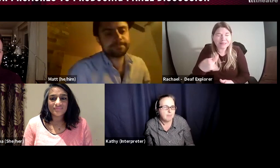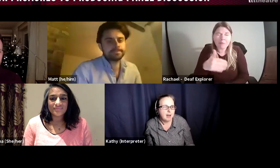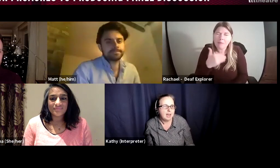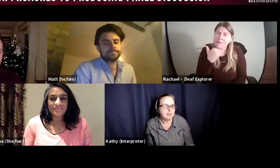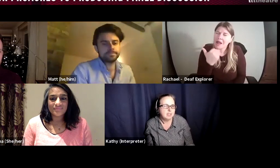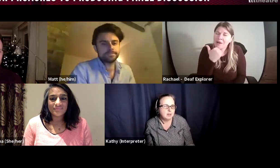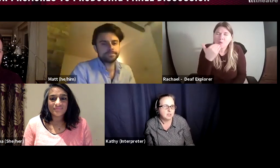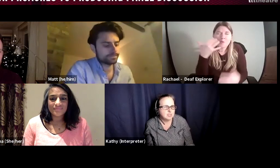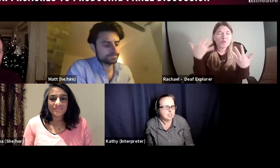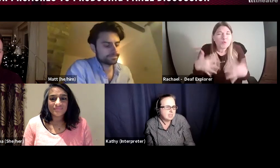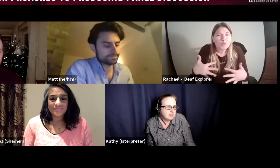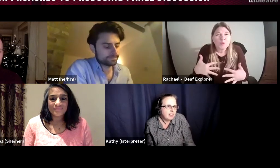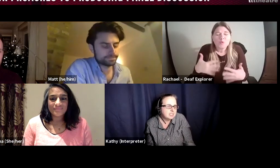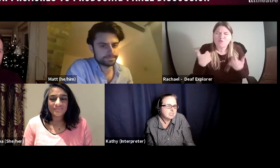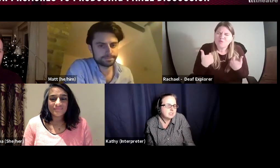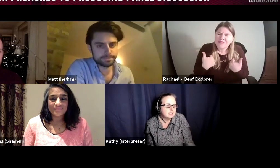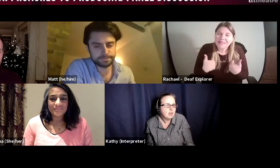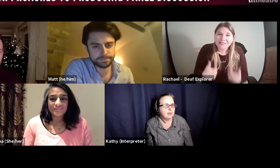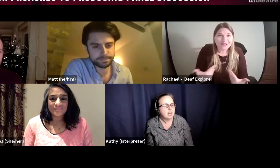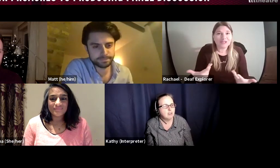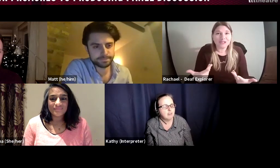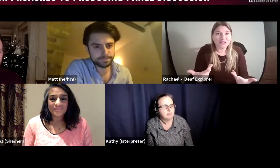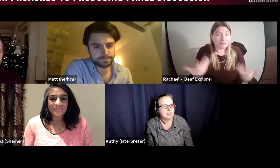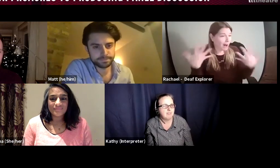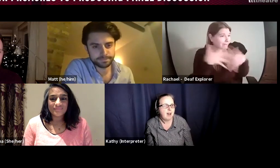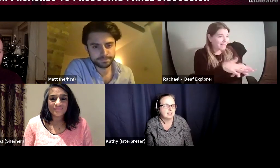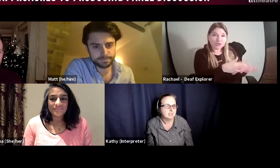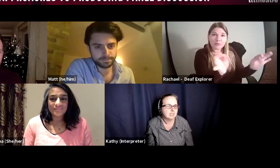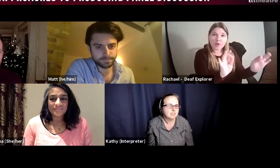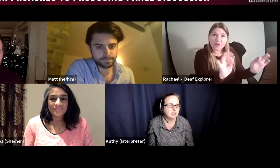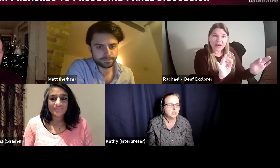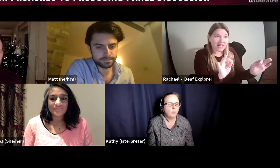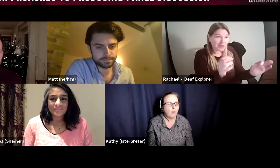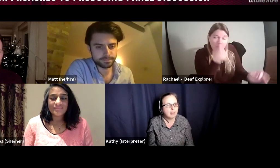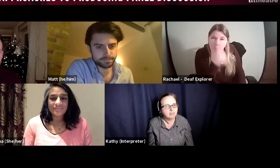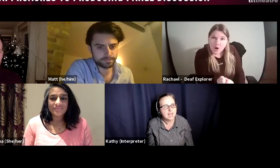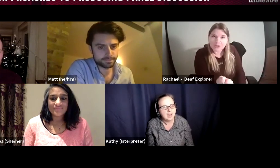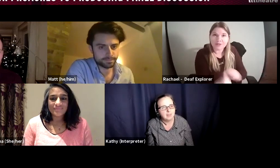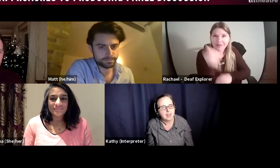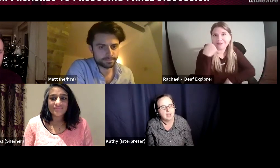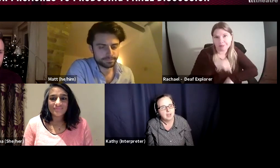and said that there is just so many incredible deaf artists, such a wealth of talent there,